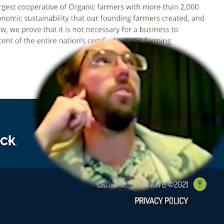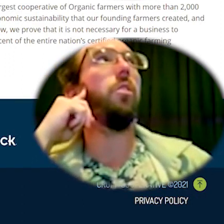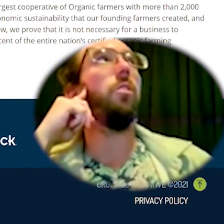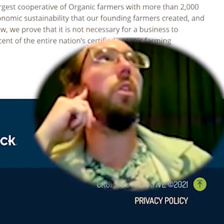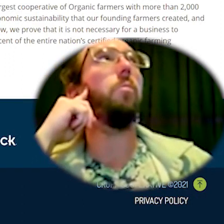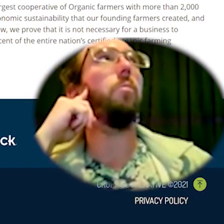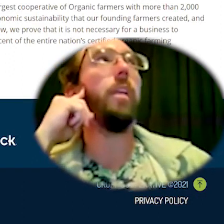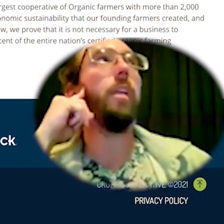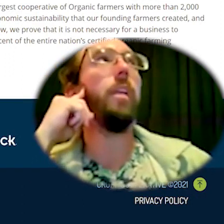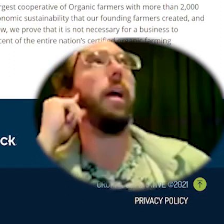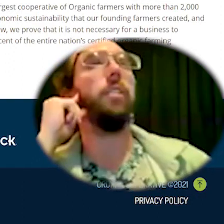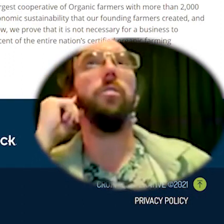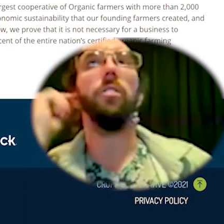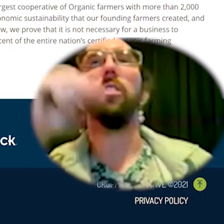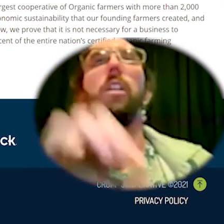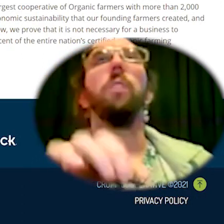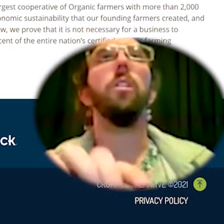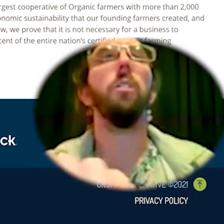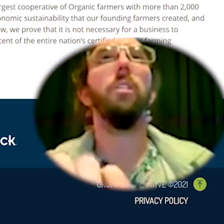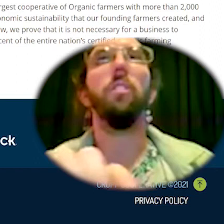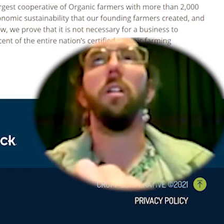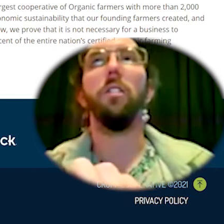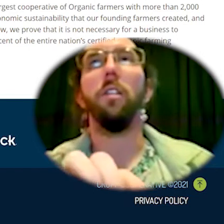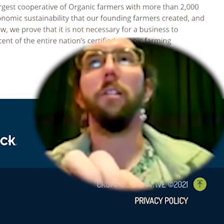so i'll begin by going back to the sustainable economies law center